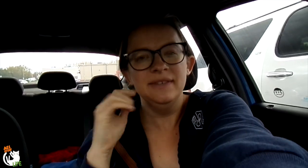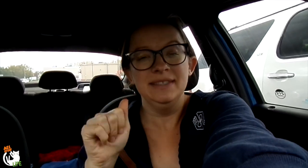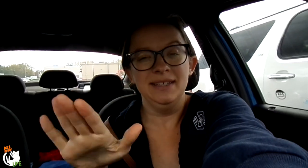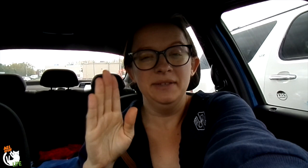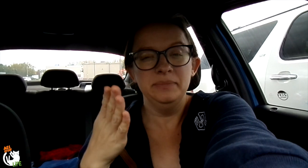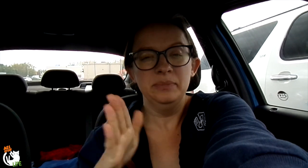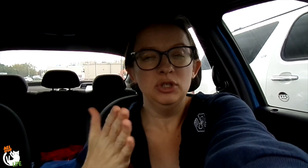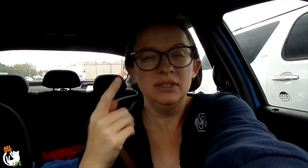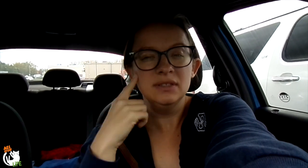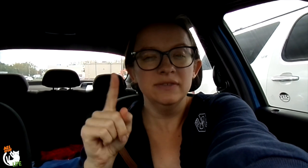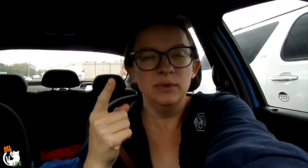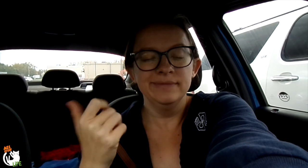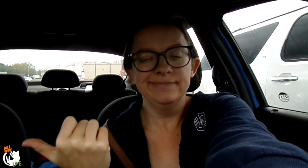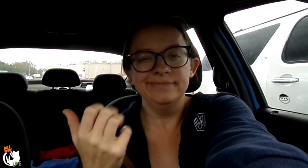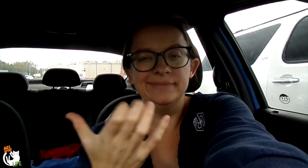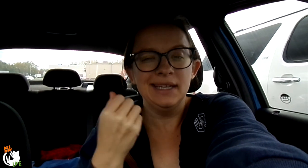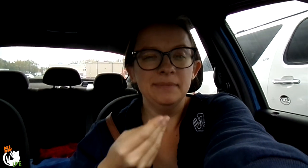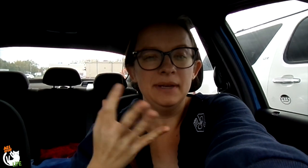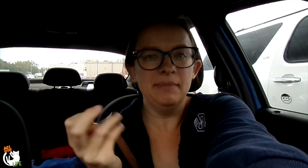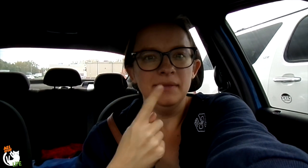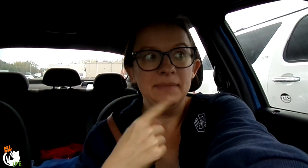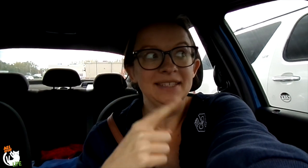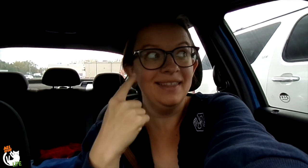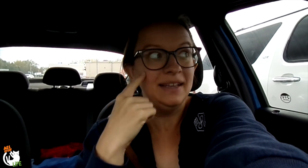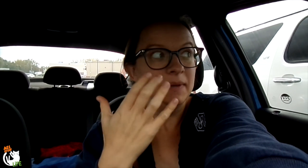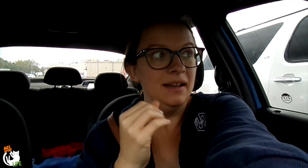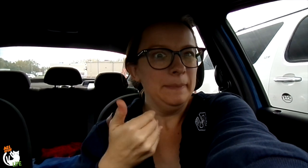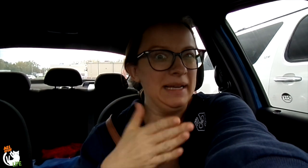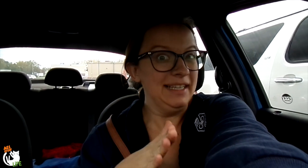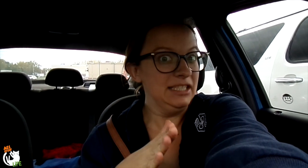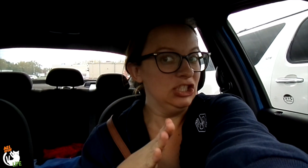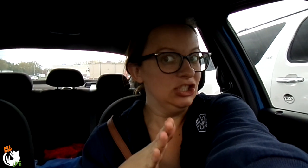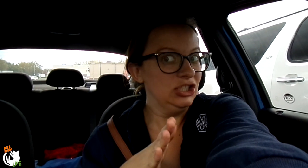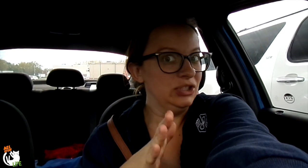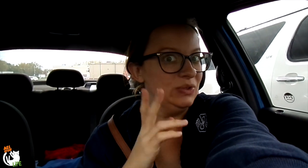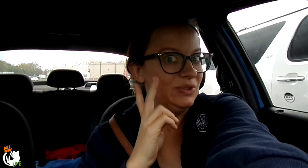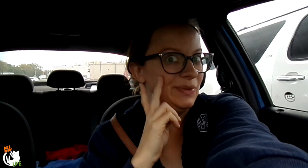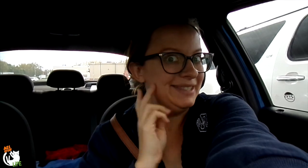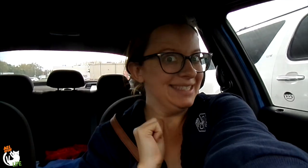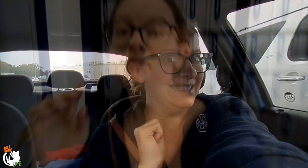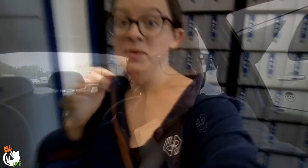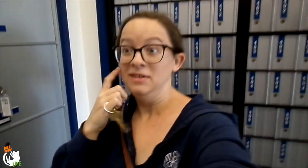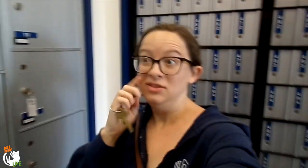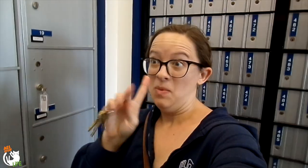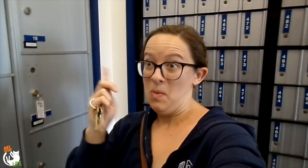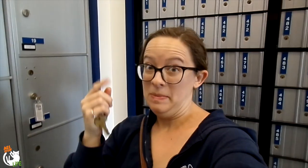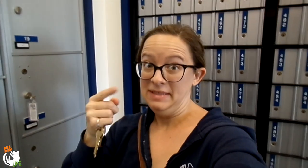So time to send out the books and try and get some money back. I think I have a package, so let's see.